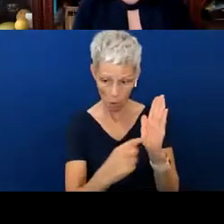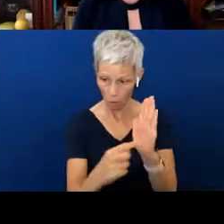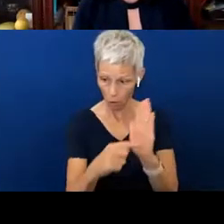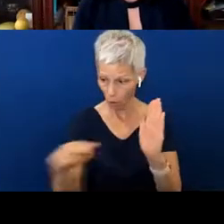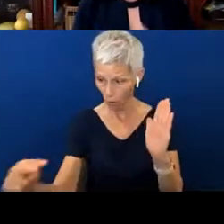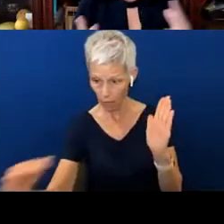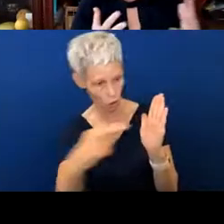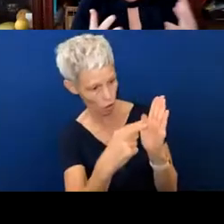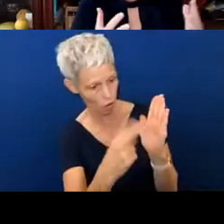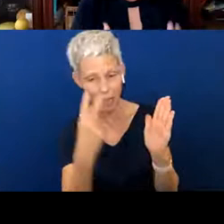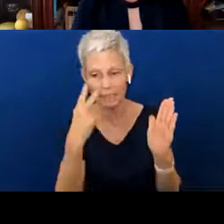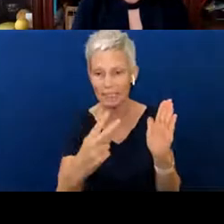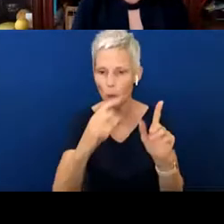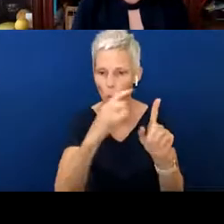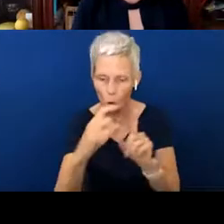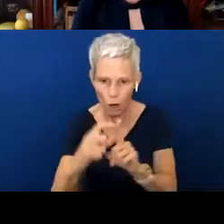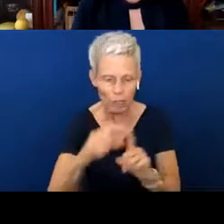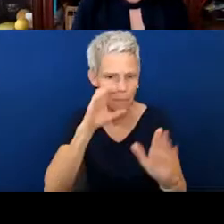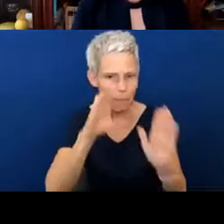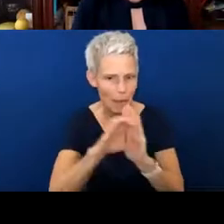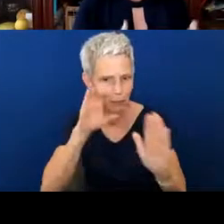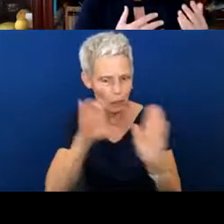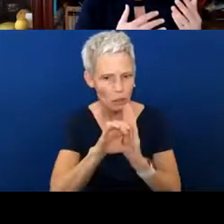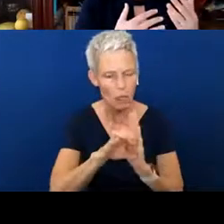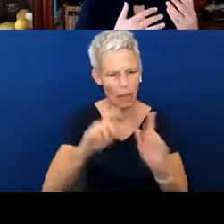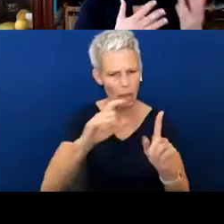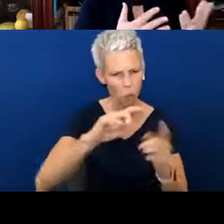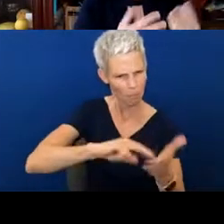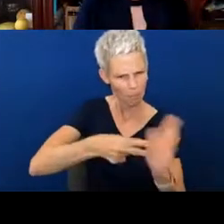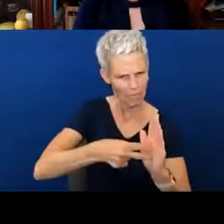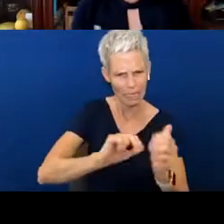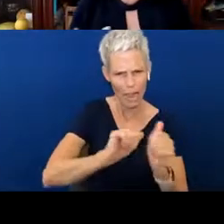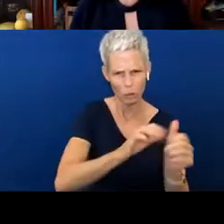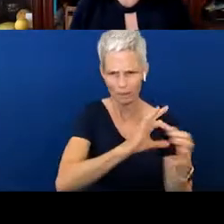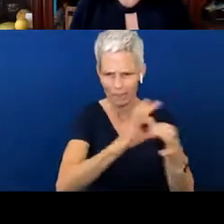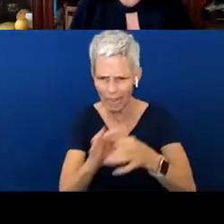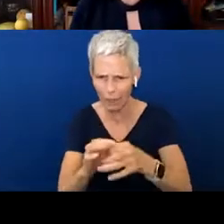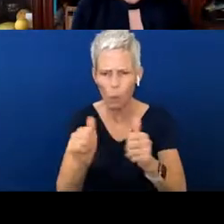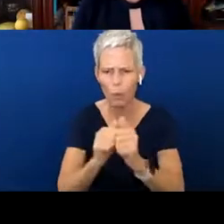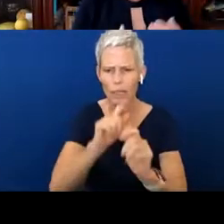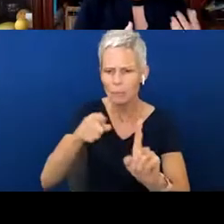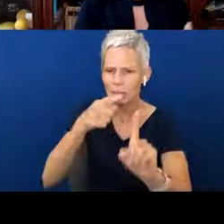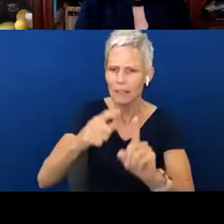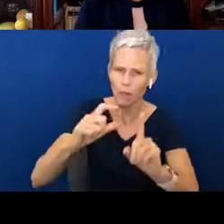mean and how do they associate with a particular voice word or signed word, or a cued word.